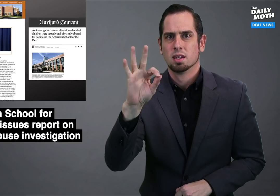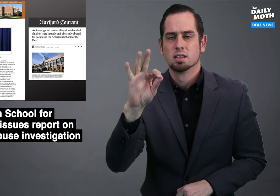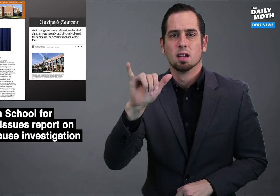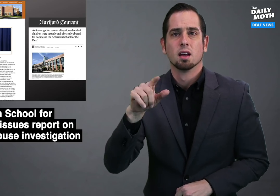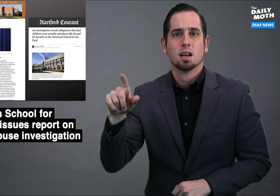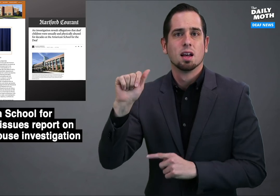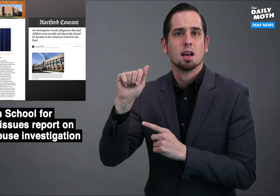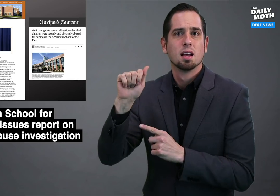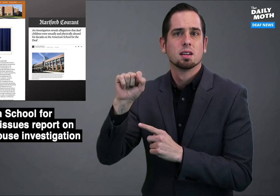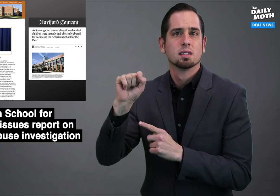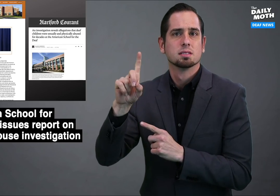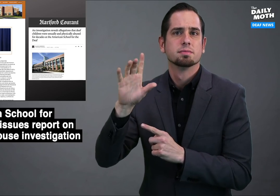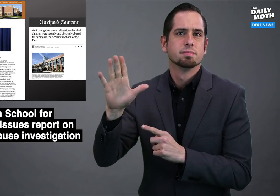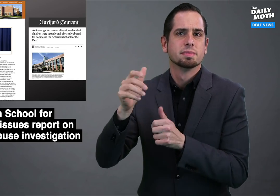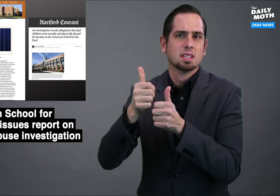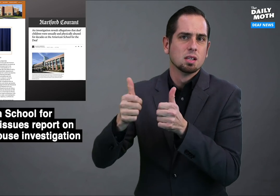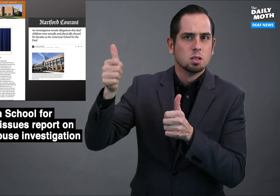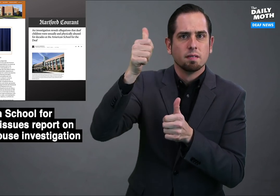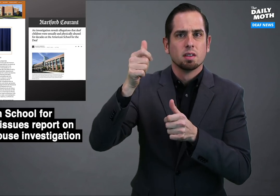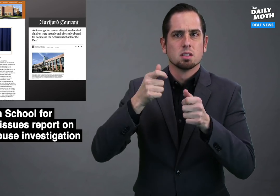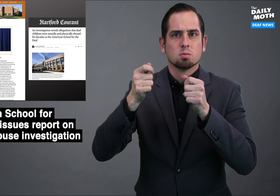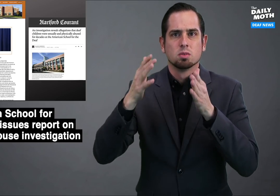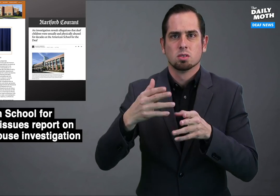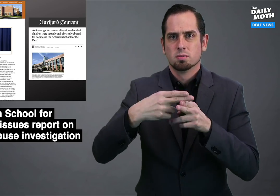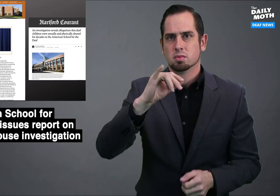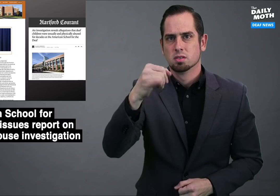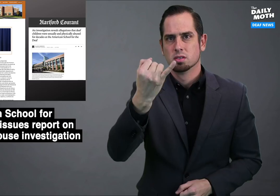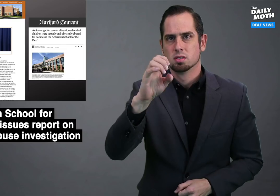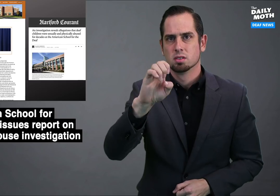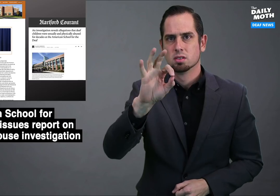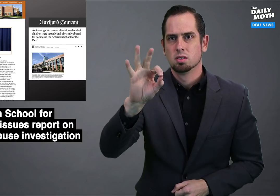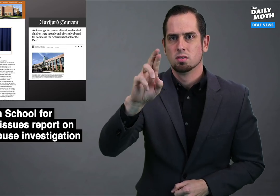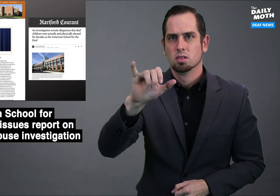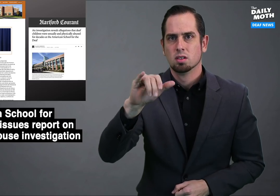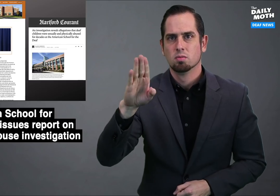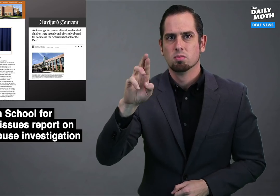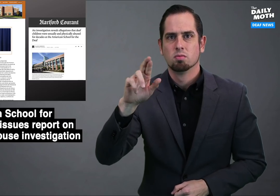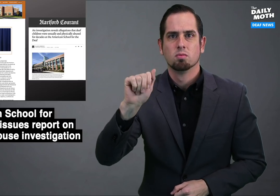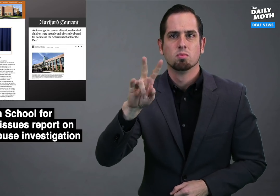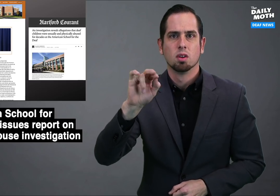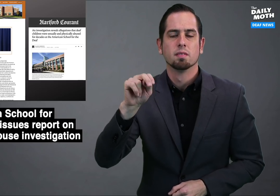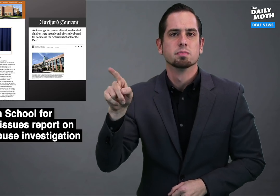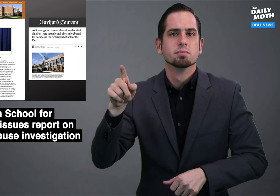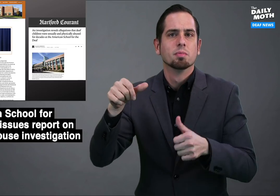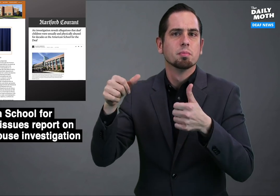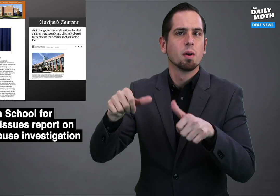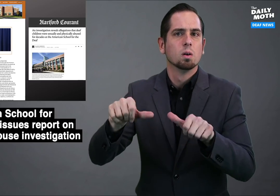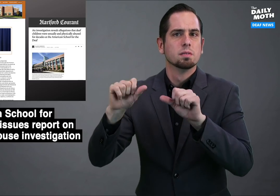that the ASD Executive Director Jeffrey Bravin posted